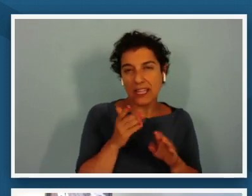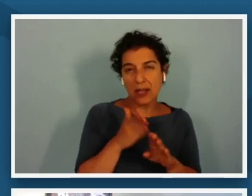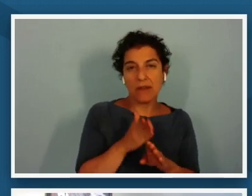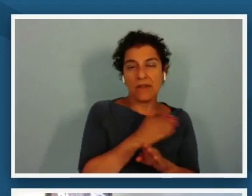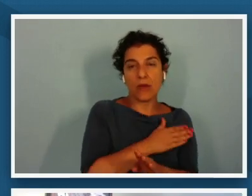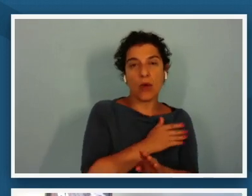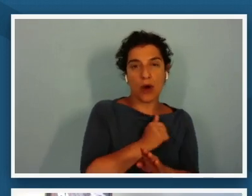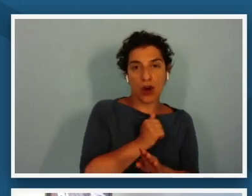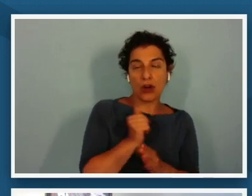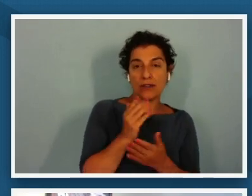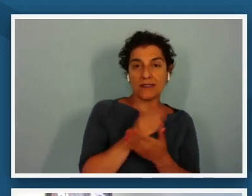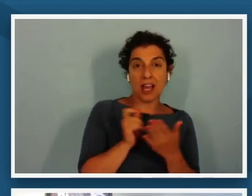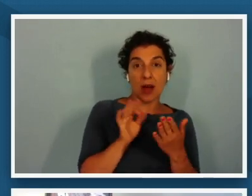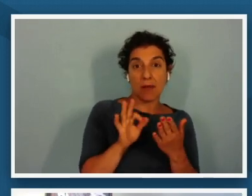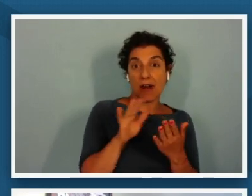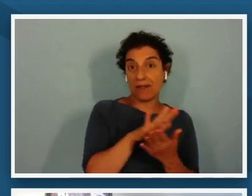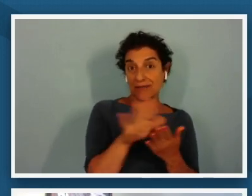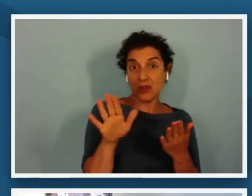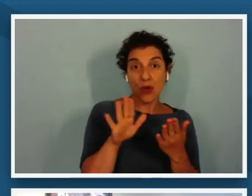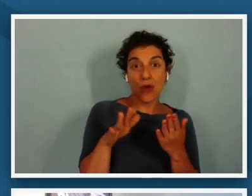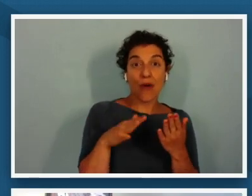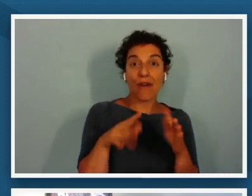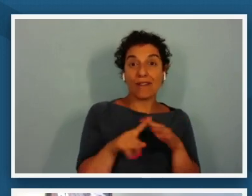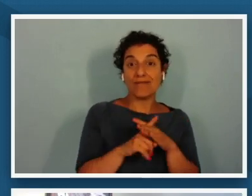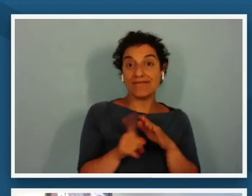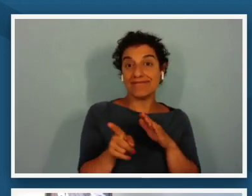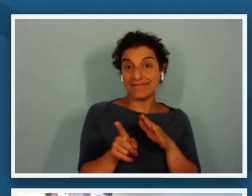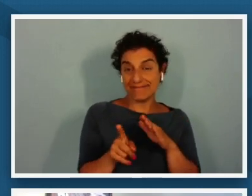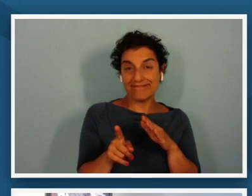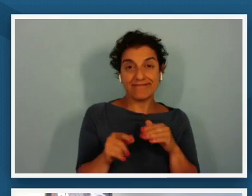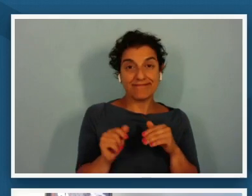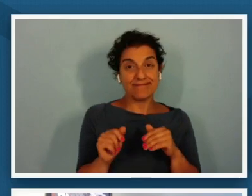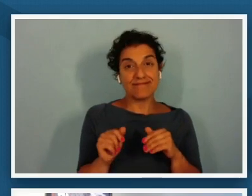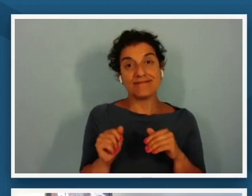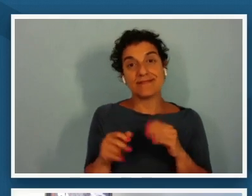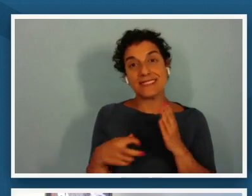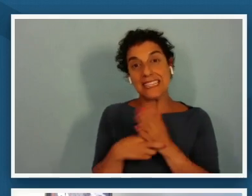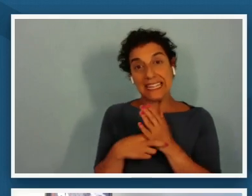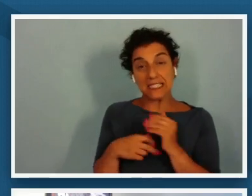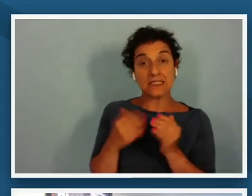of everyone's exit tickets um